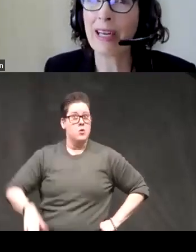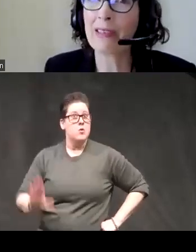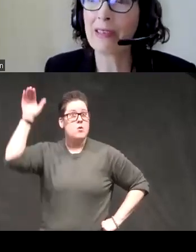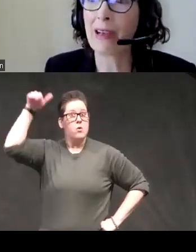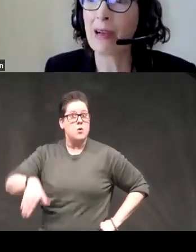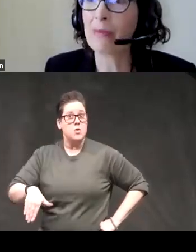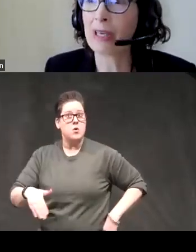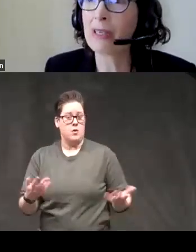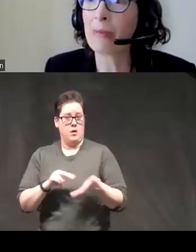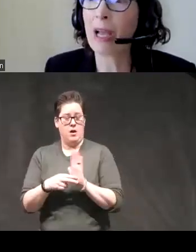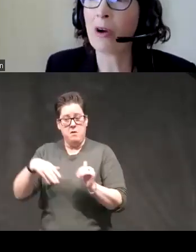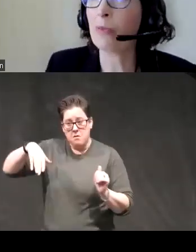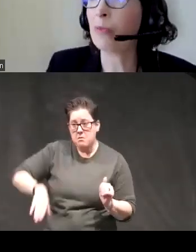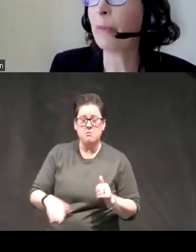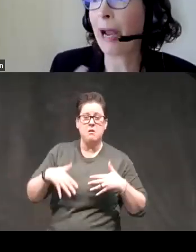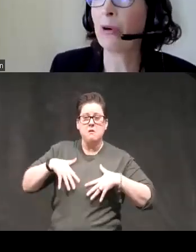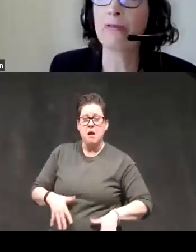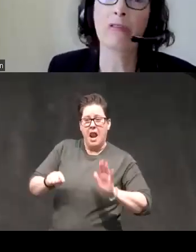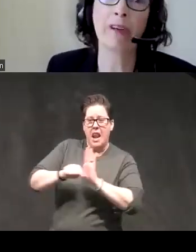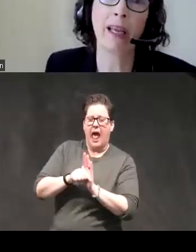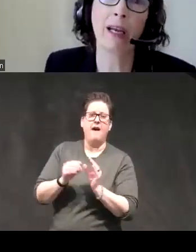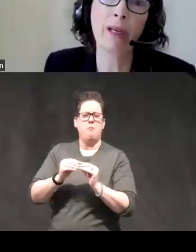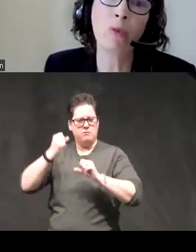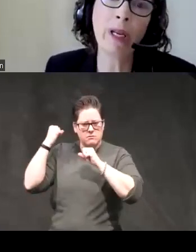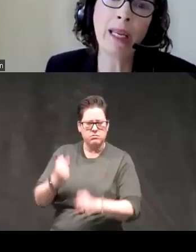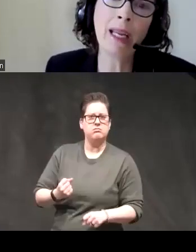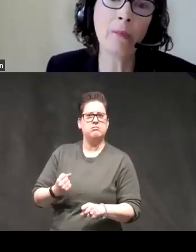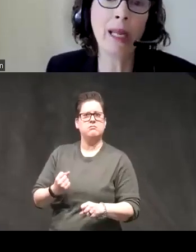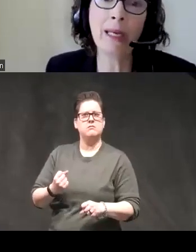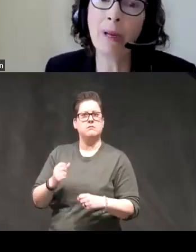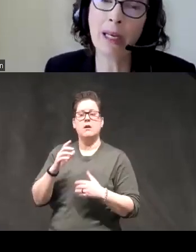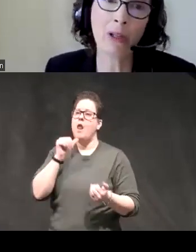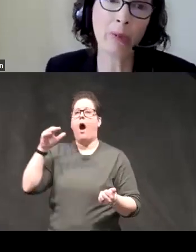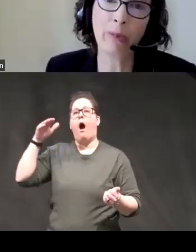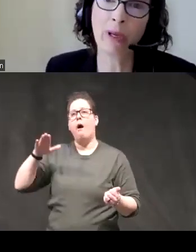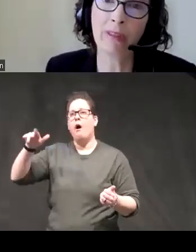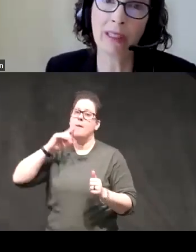States um just somehow more powerful for them and we and many many other people have done